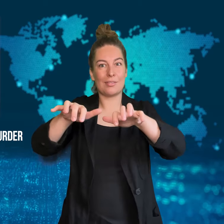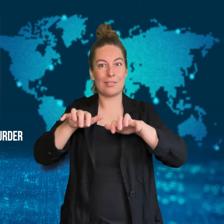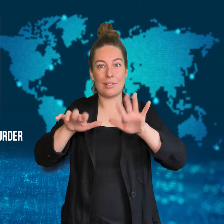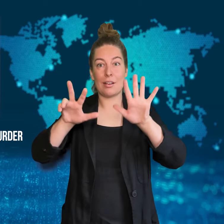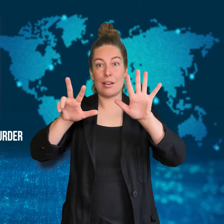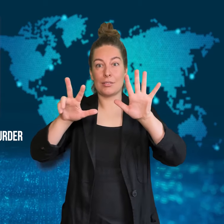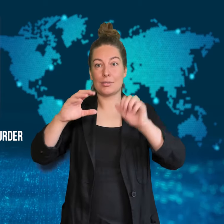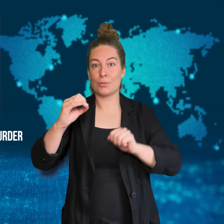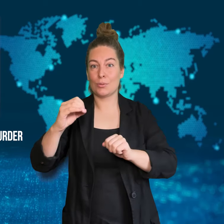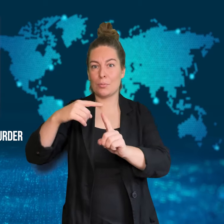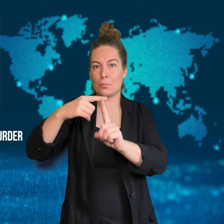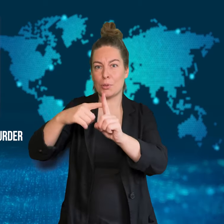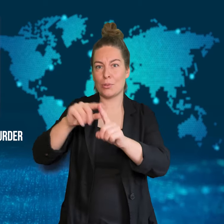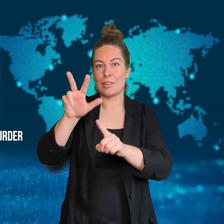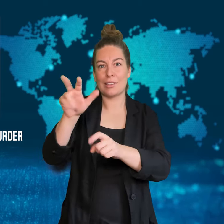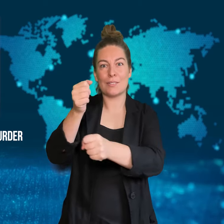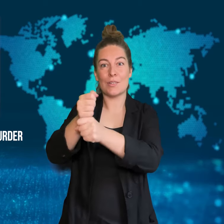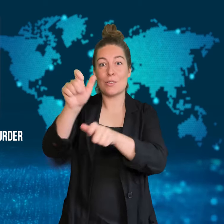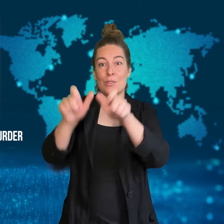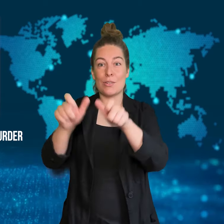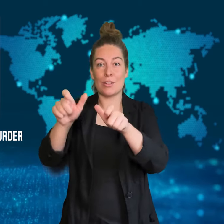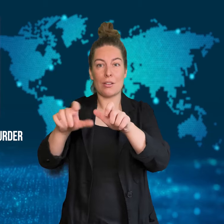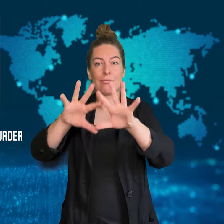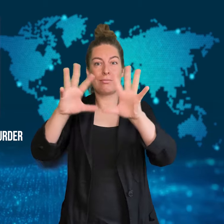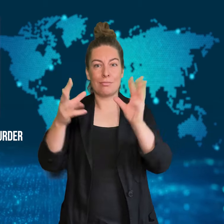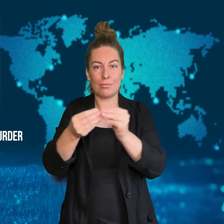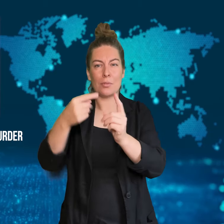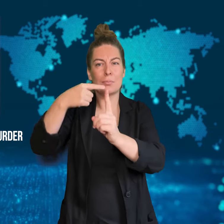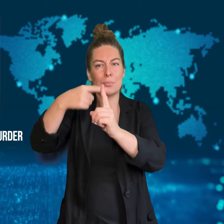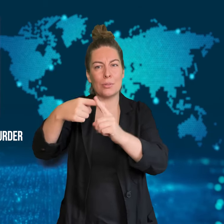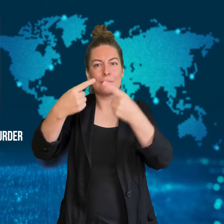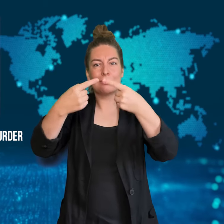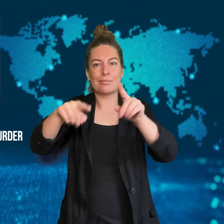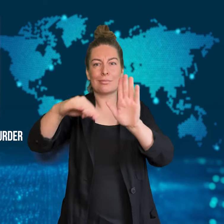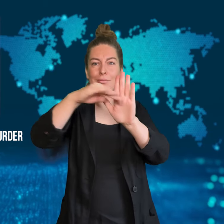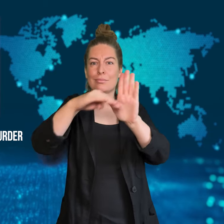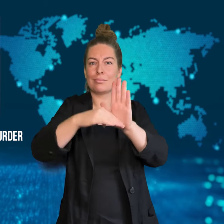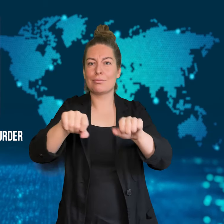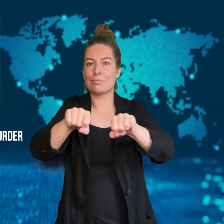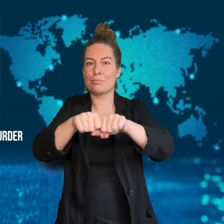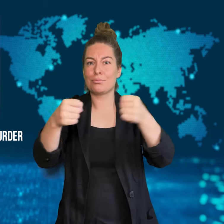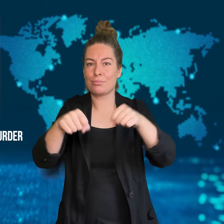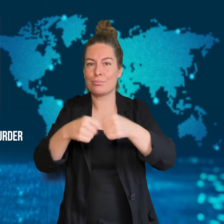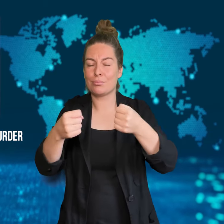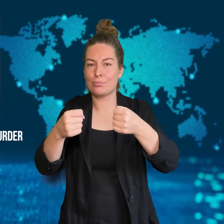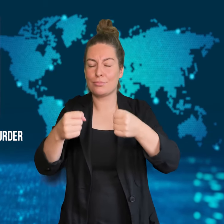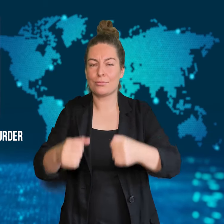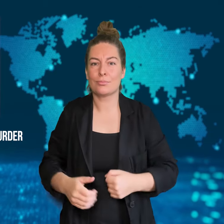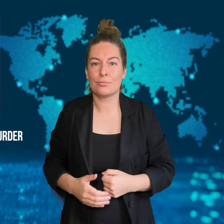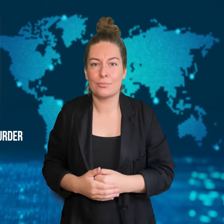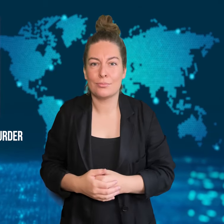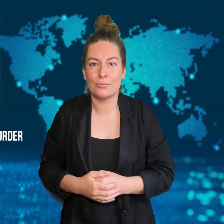since that was the number of passengers and crew members